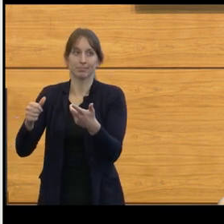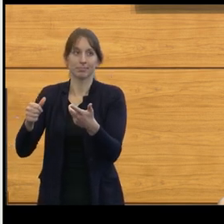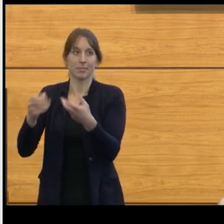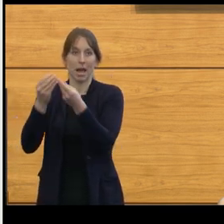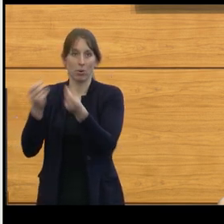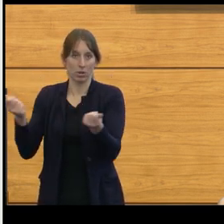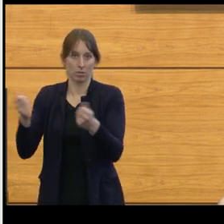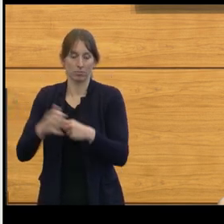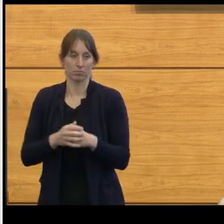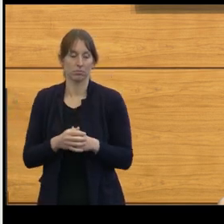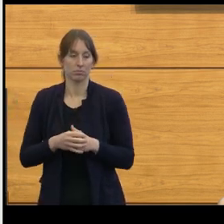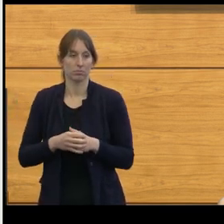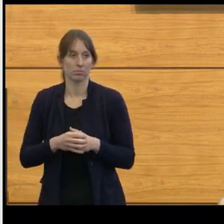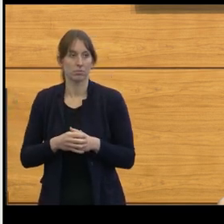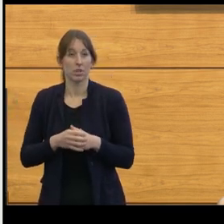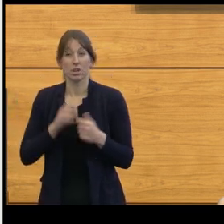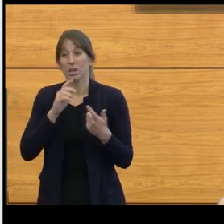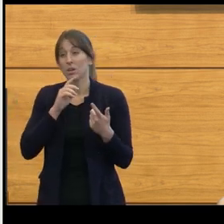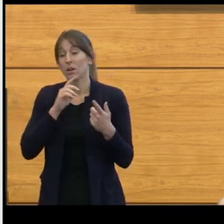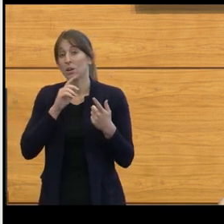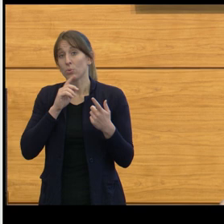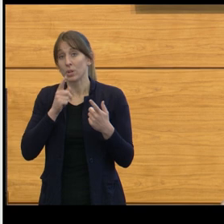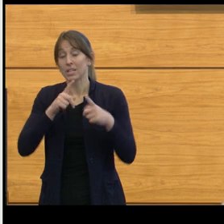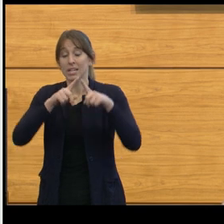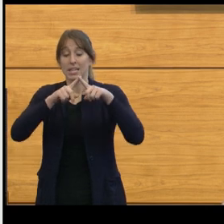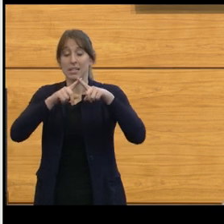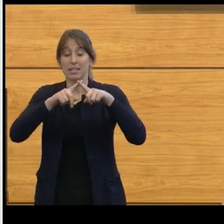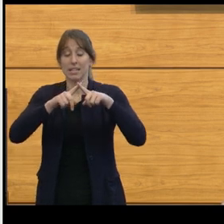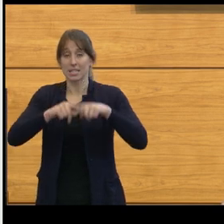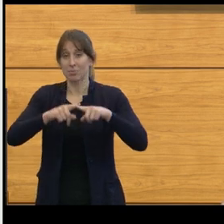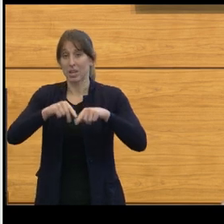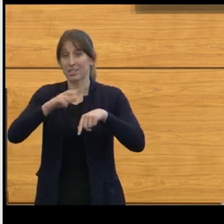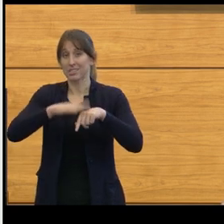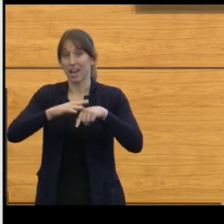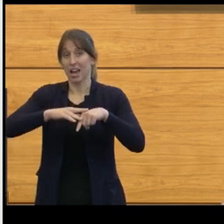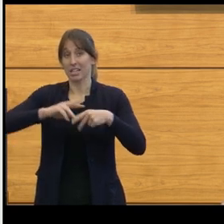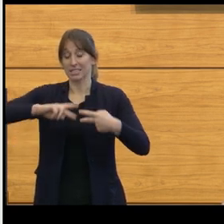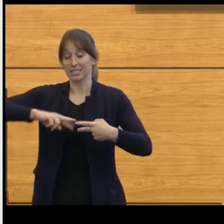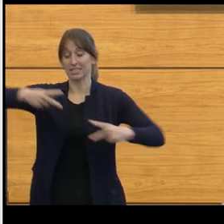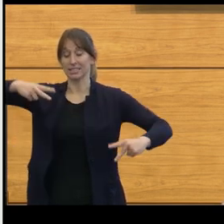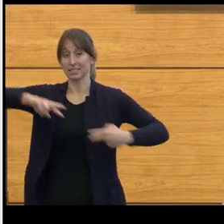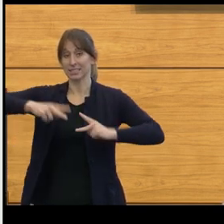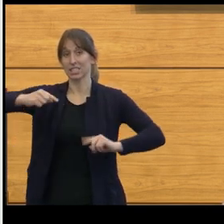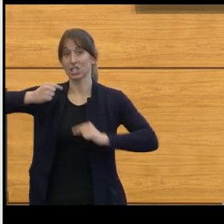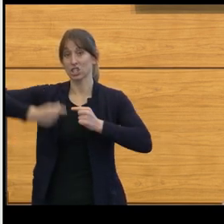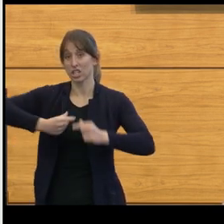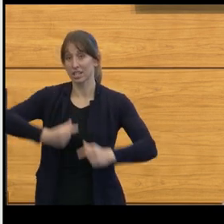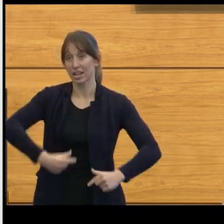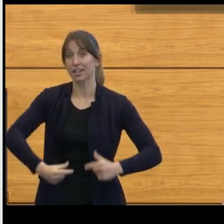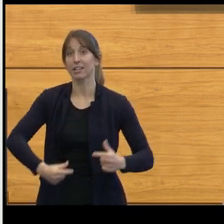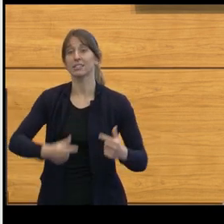based on not only the age of the patients, but also on the genetic profiling. And that's understanding that genetic profiling